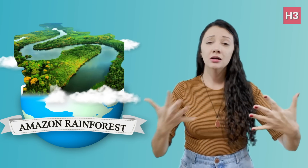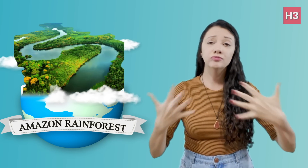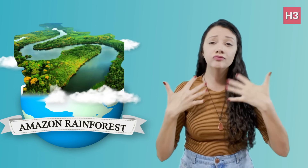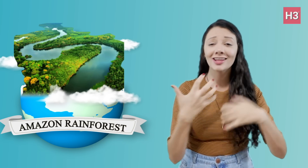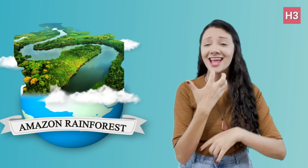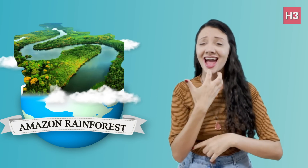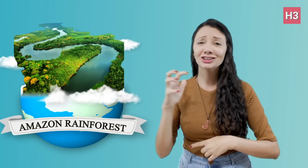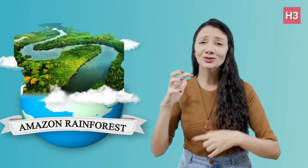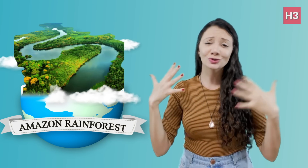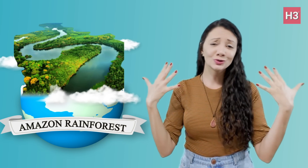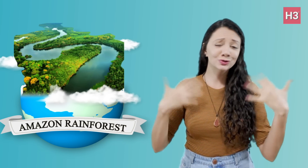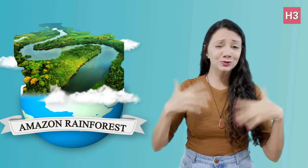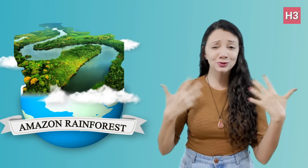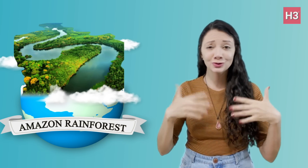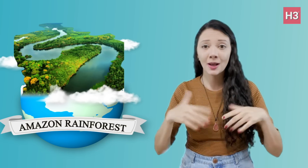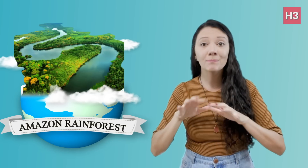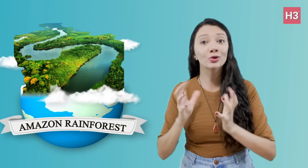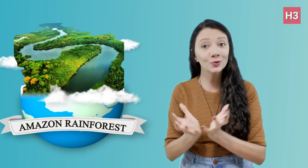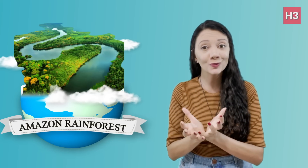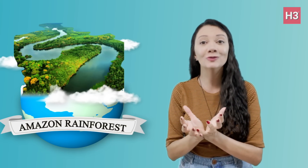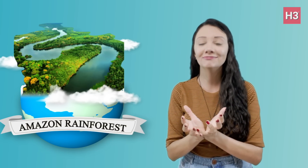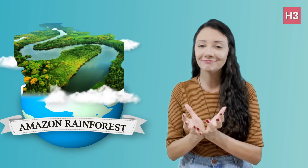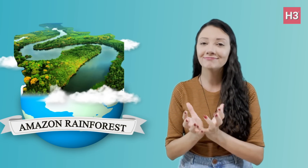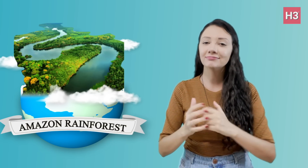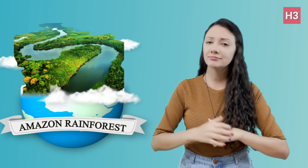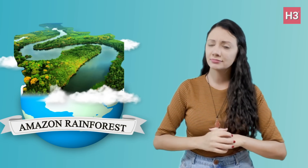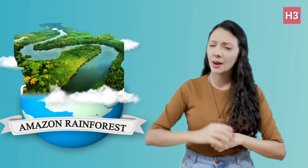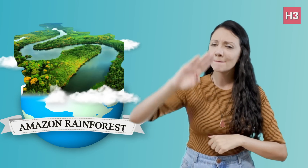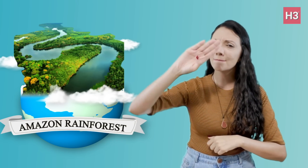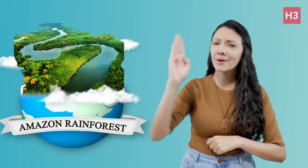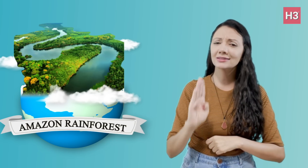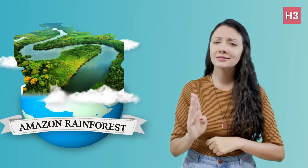Interesting!